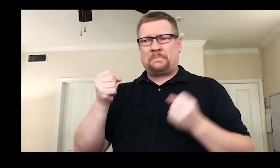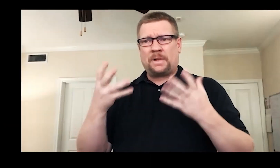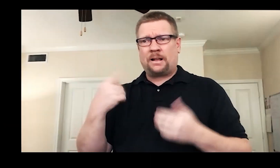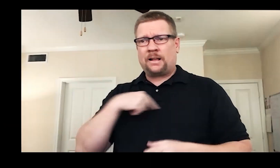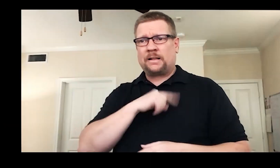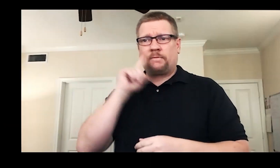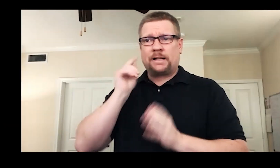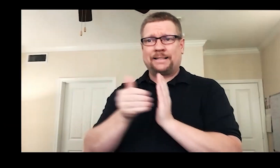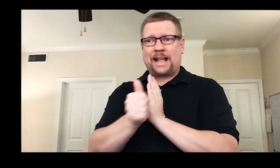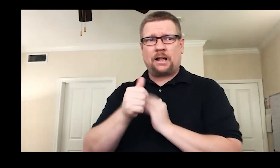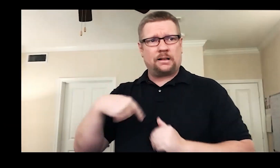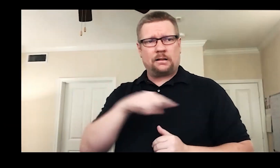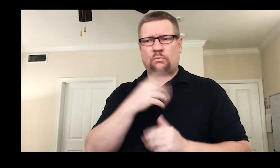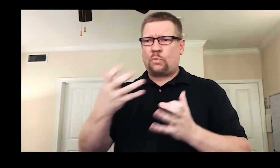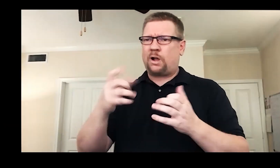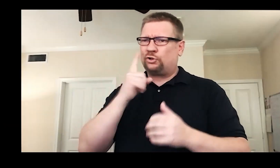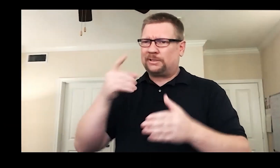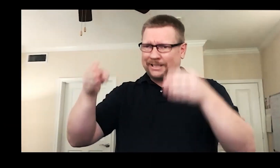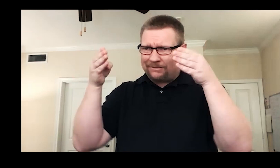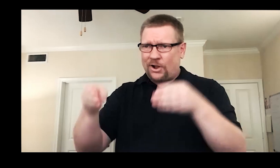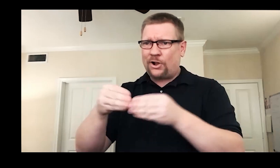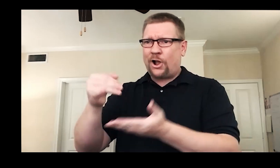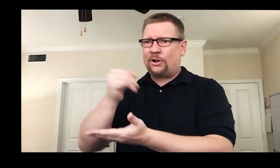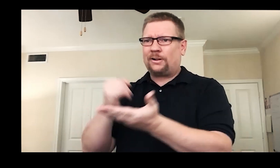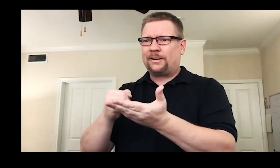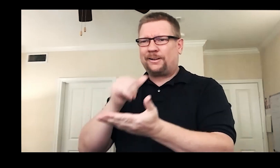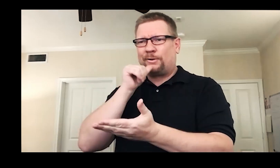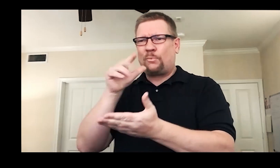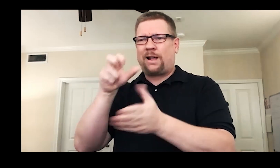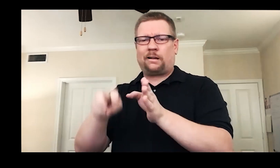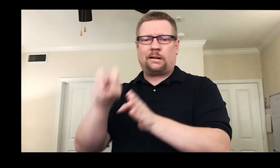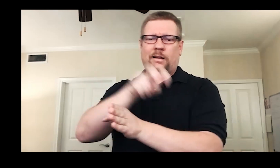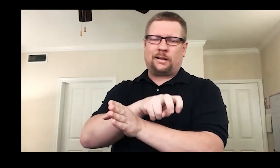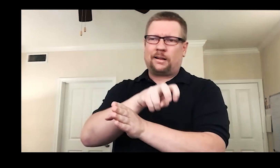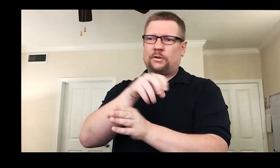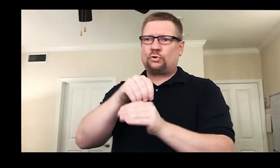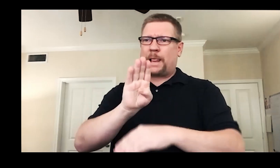I speak for others when I say Deaf talent want to be afforded the luxury of diving into the art